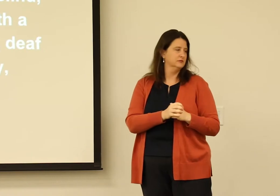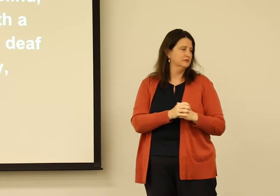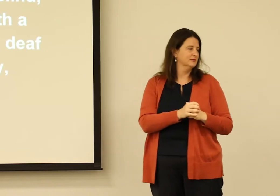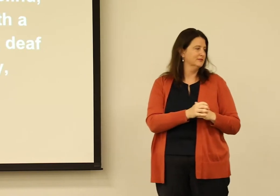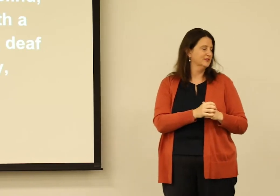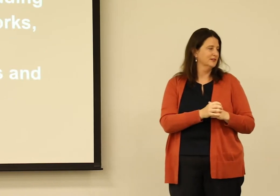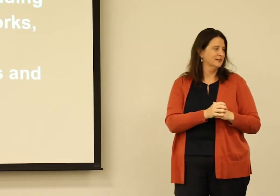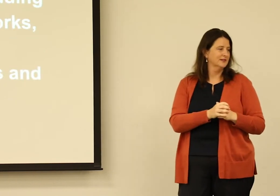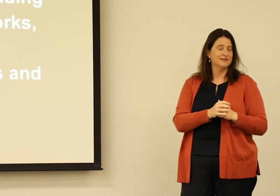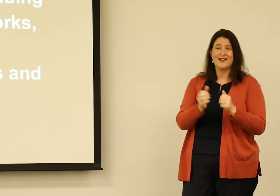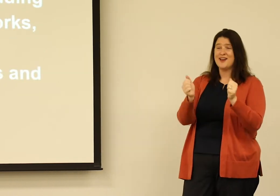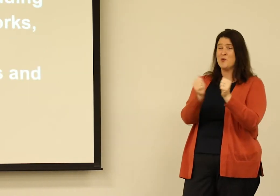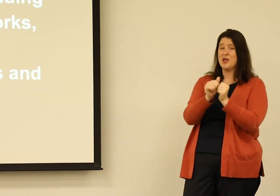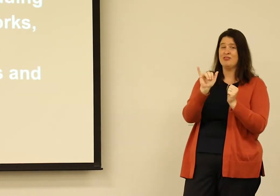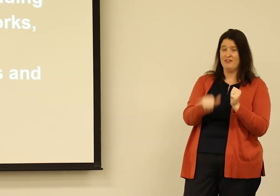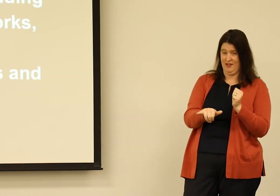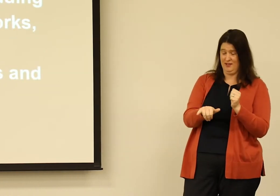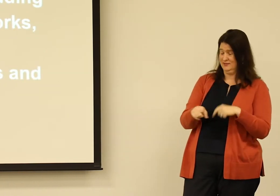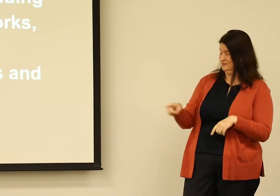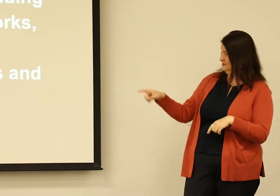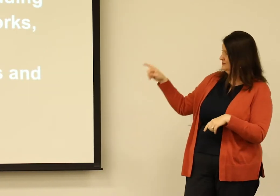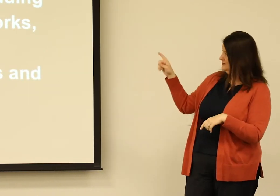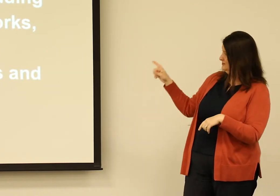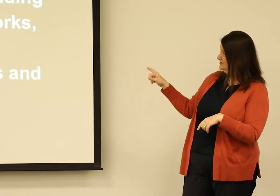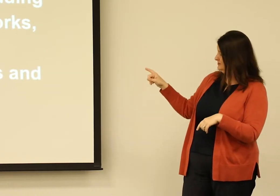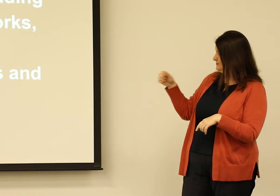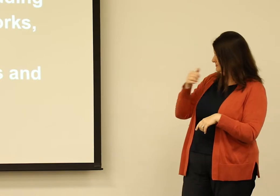in that group. And with that understanding...